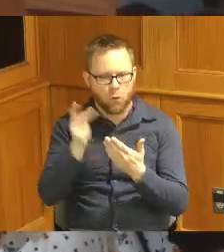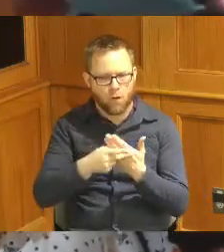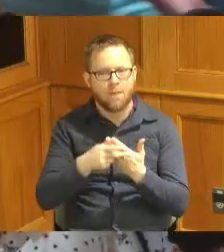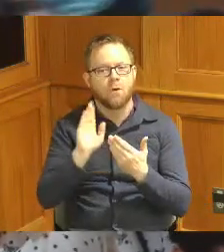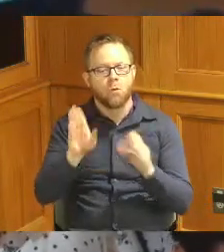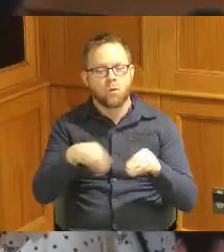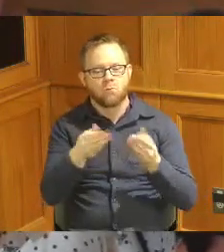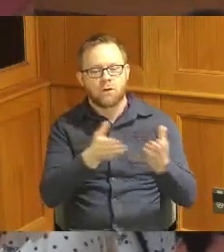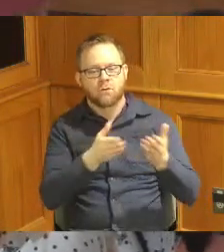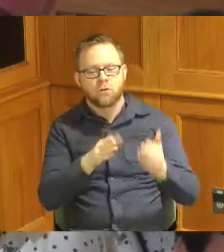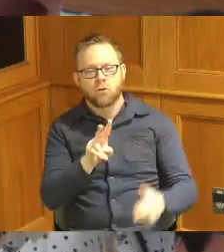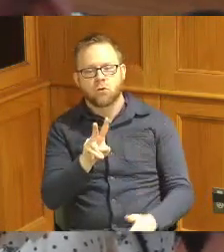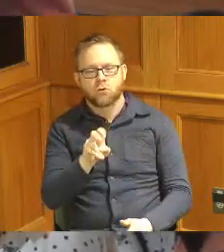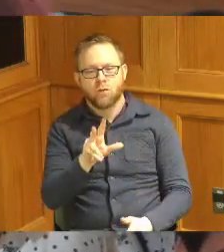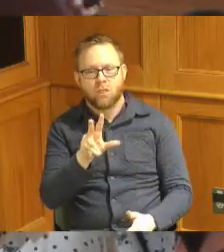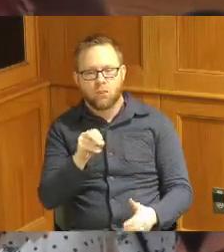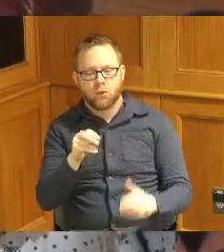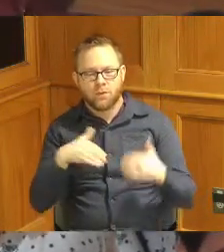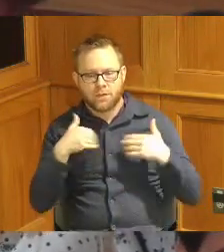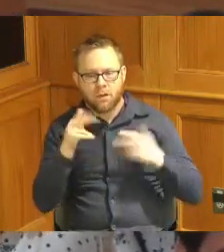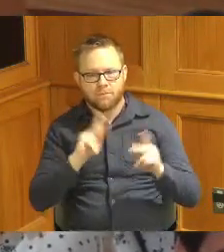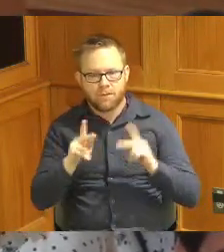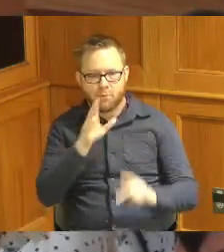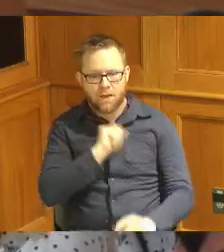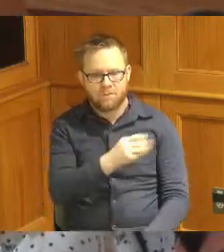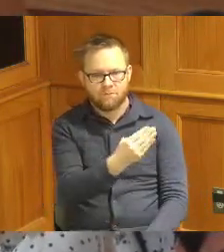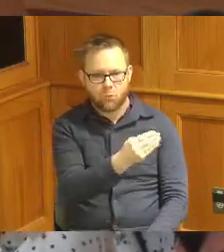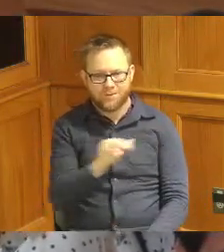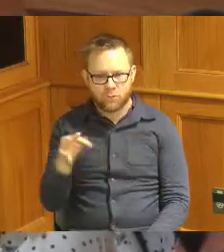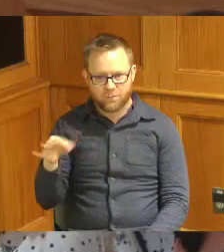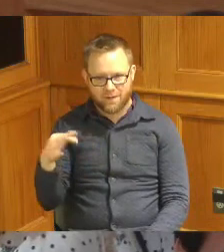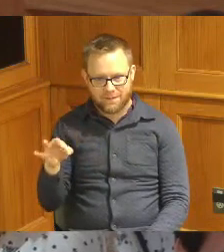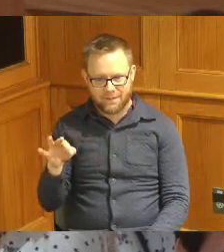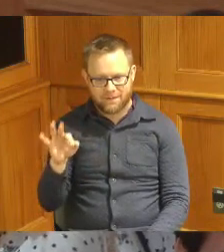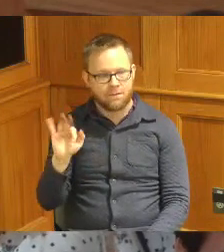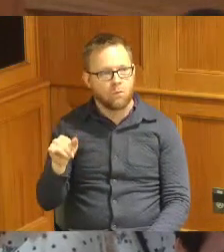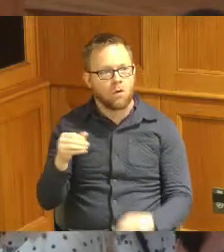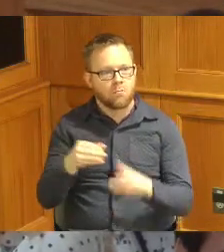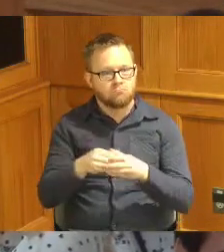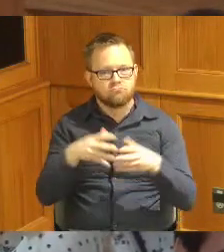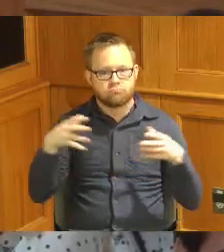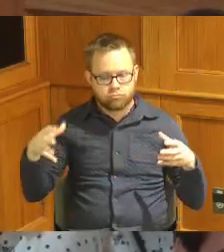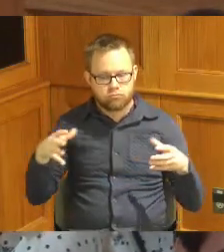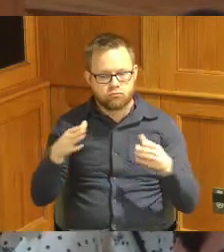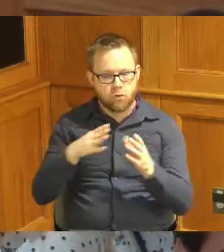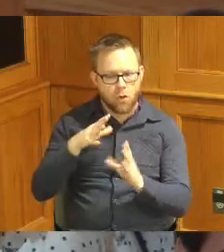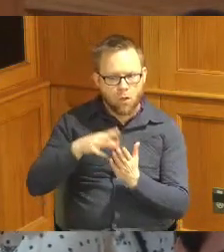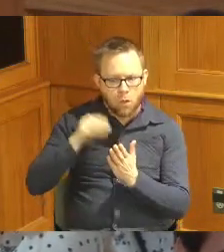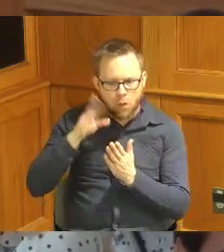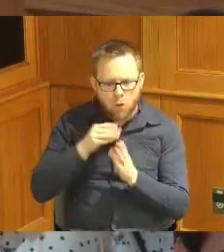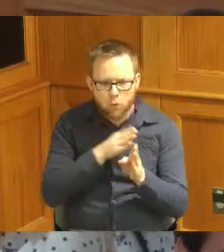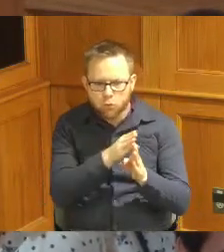aged 14 to 19 to expand an employee youth to learn about careers and opportunities in the